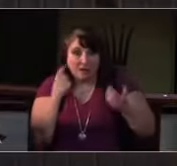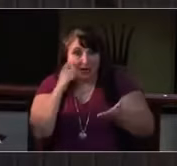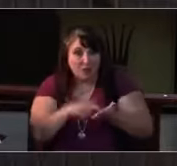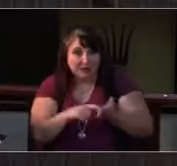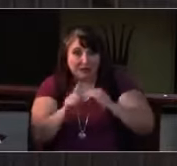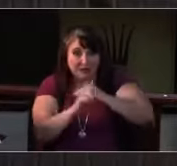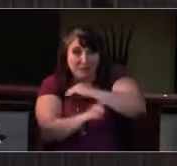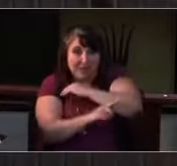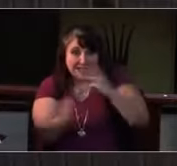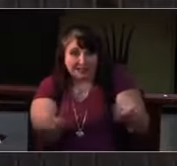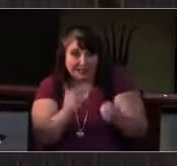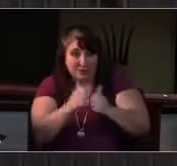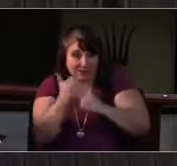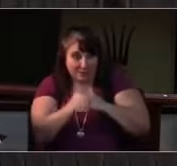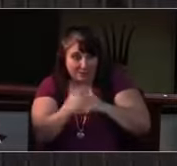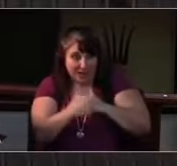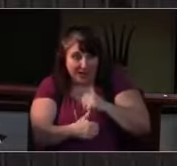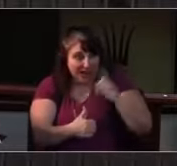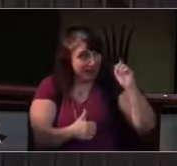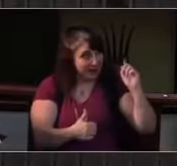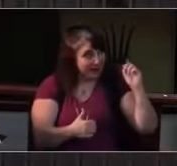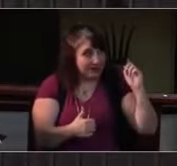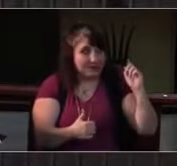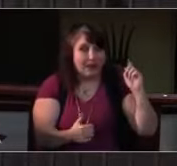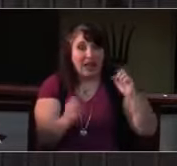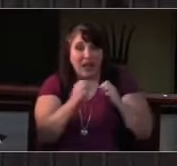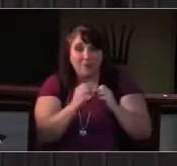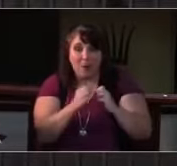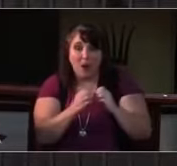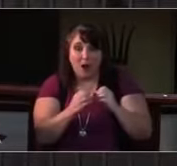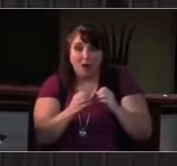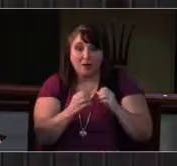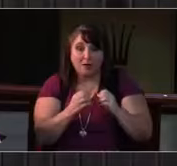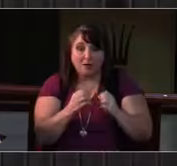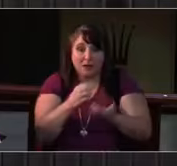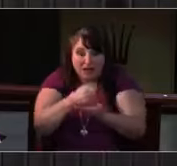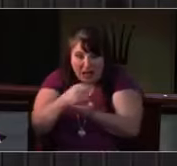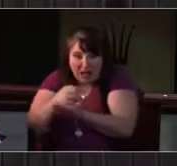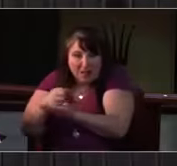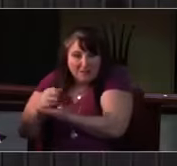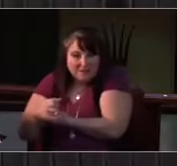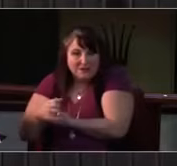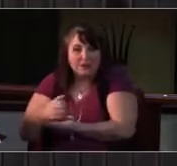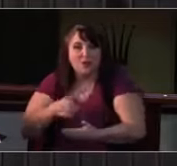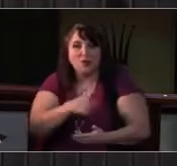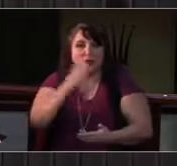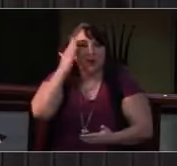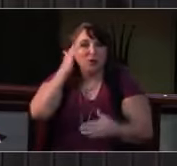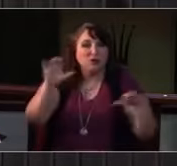And, the Wellness Group on Wednesday at 6 p.m. And then we'll be back here, live and in person,